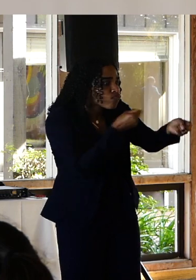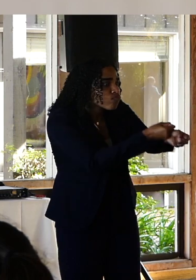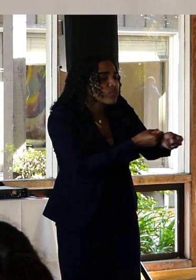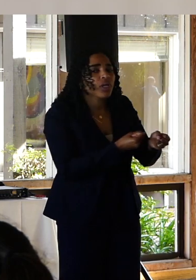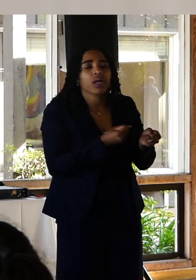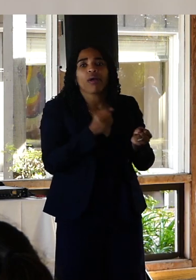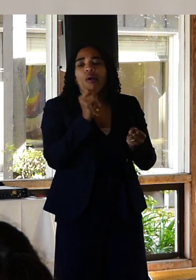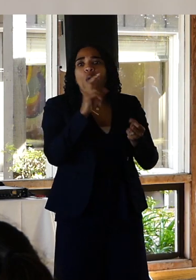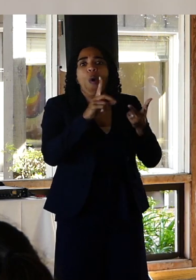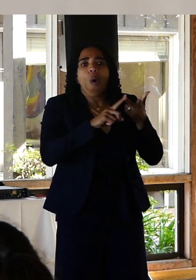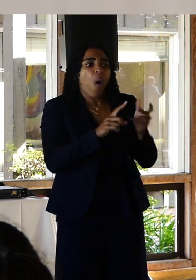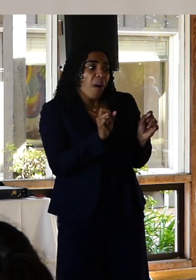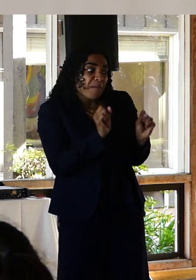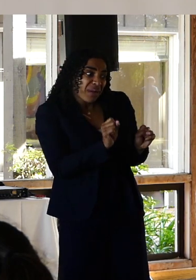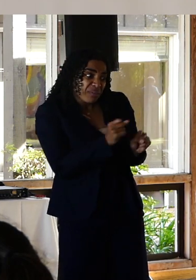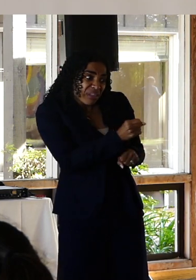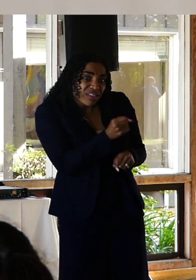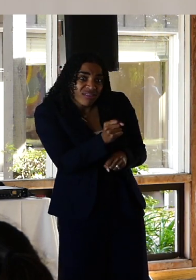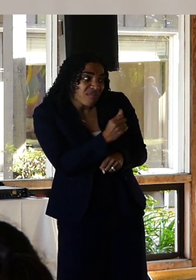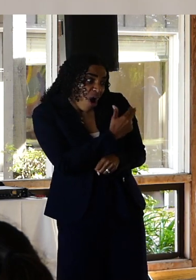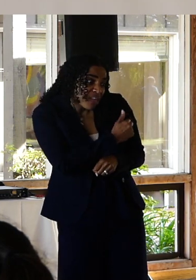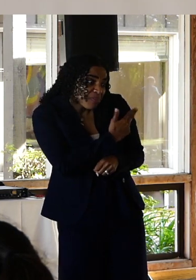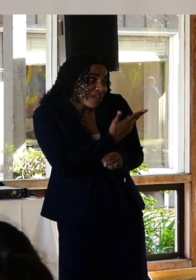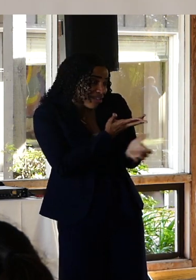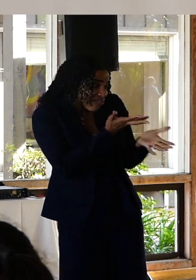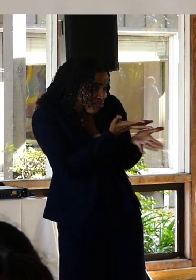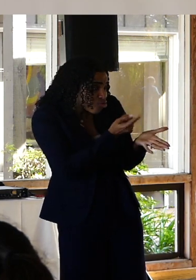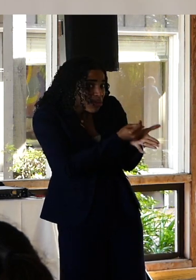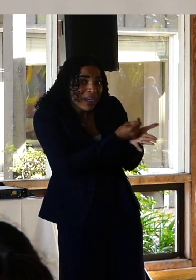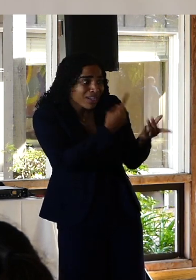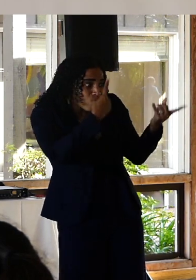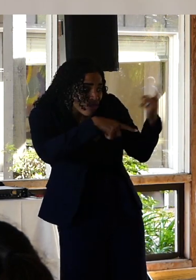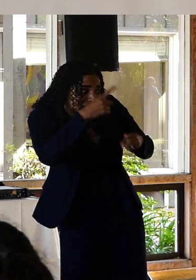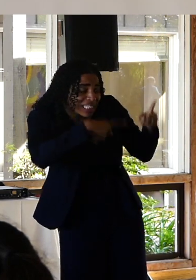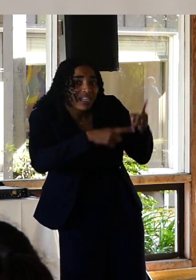whether it's discussing hospitalization together as a treatment plan it